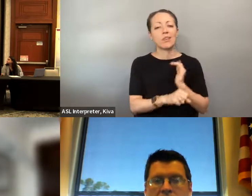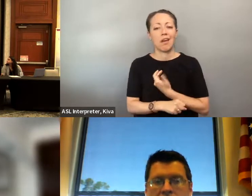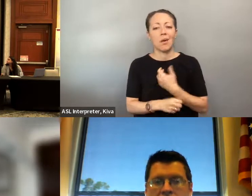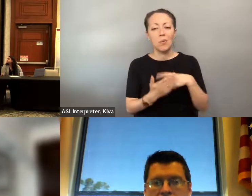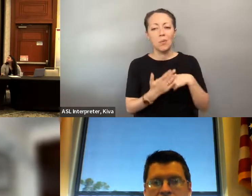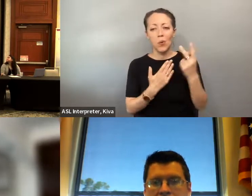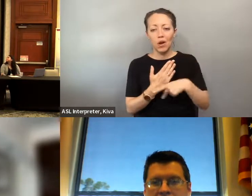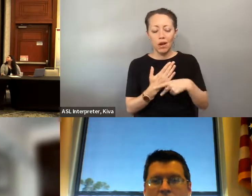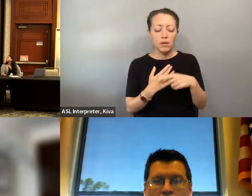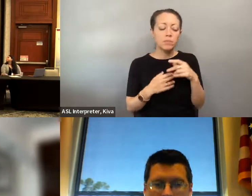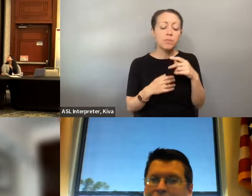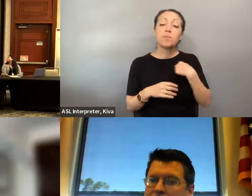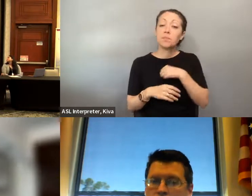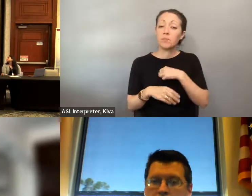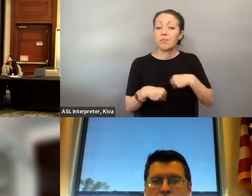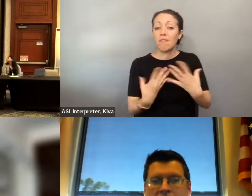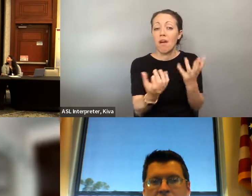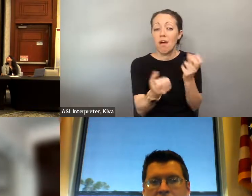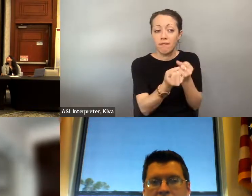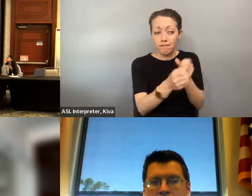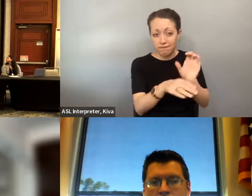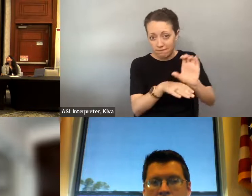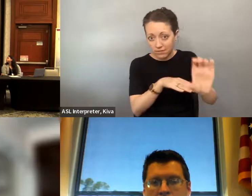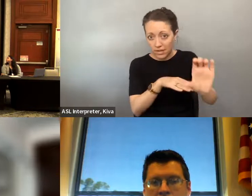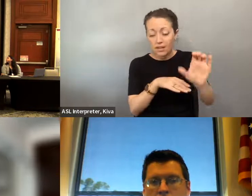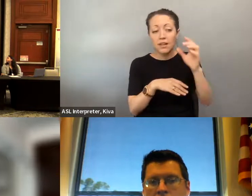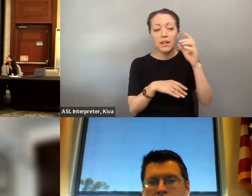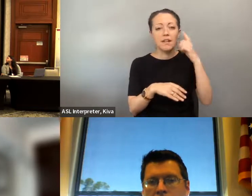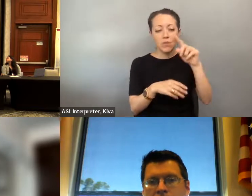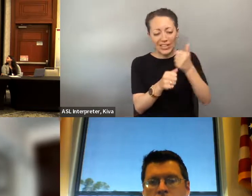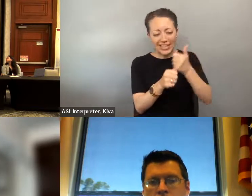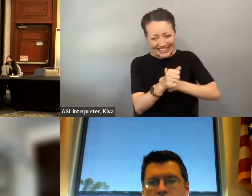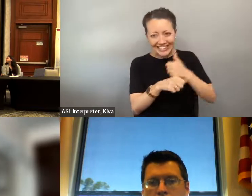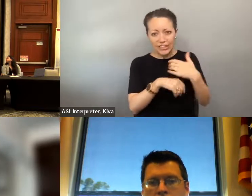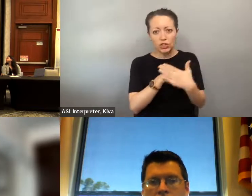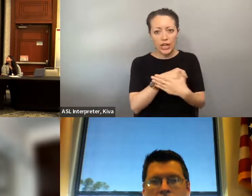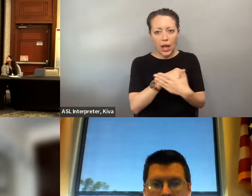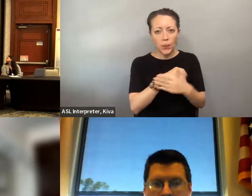live within a fixed route, or within a metropolitan community, has have more limited access where the State of Florida has been making strides into addressing this challenge is through our program at the Commission. Florida